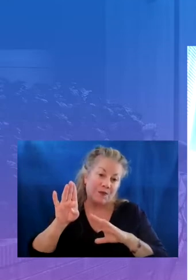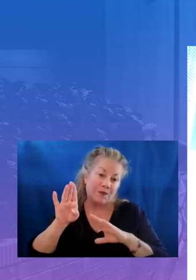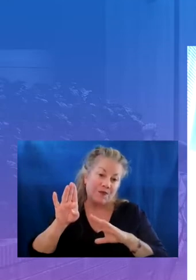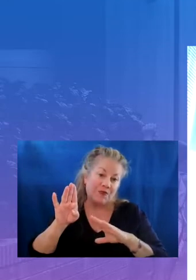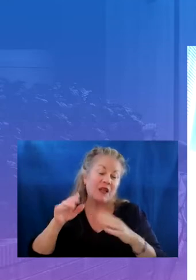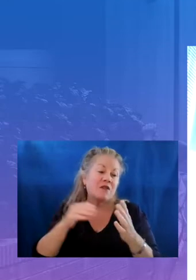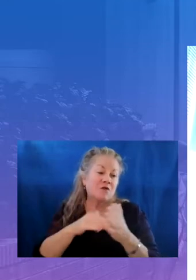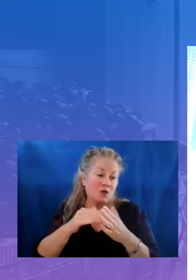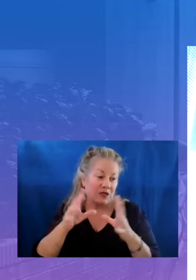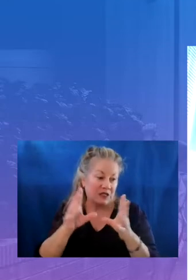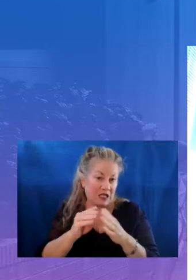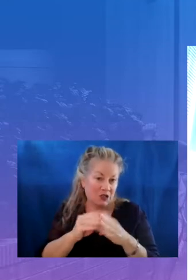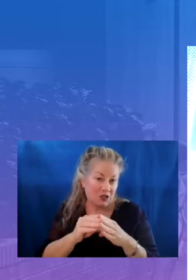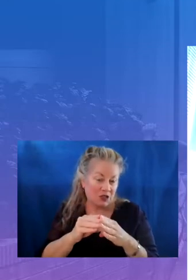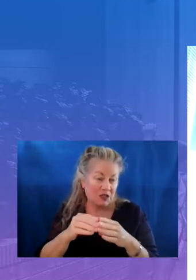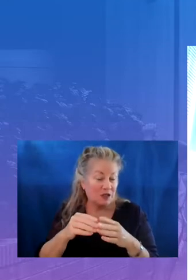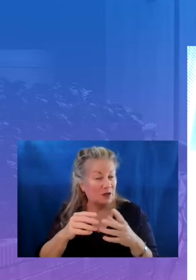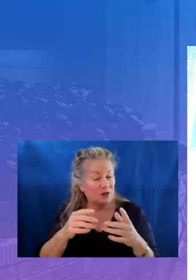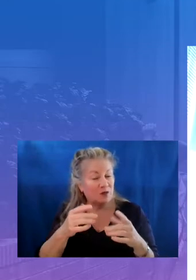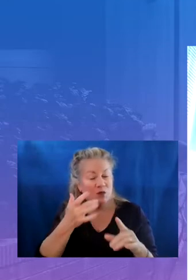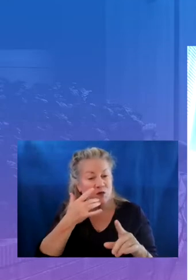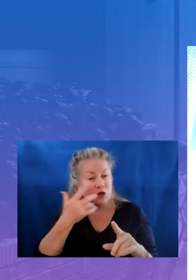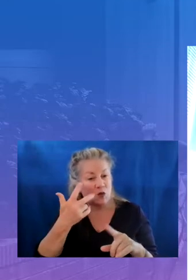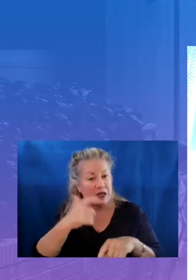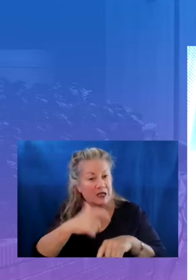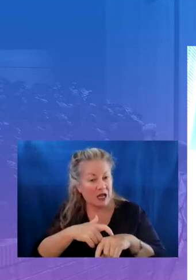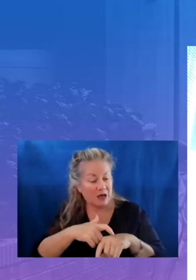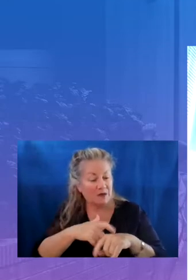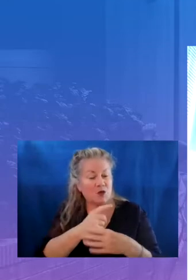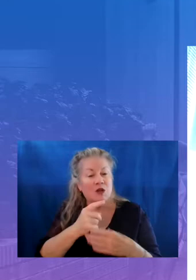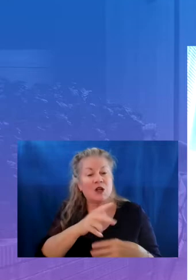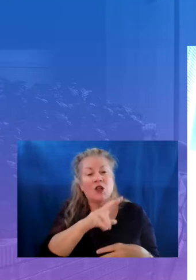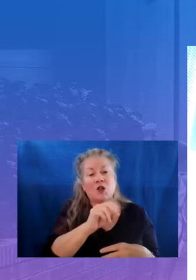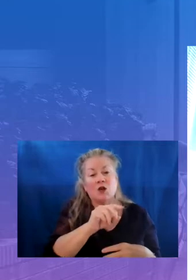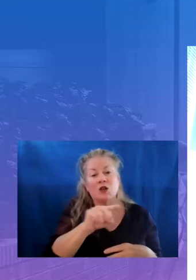least three times a week of at least 30 to 50 minutes and scheduled during the school